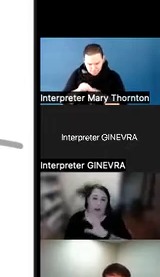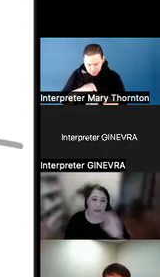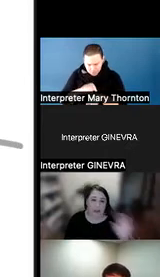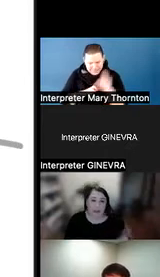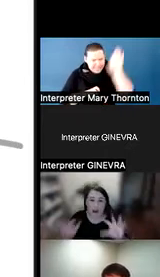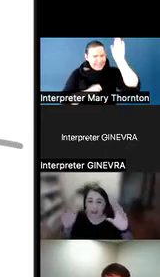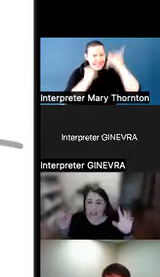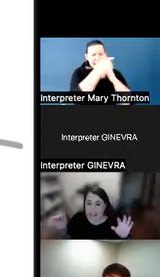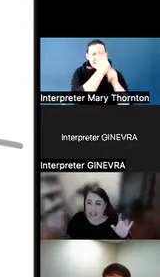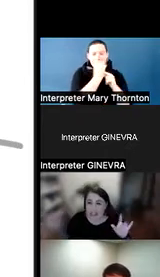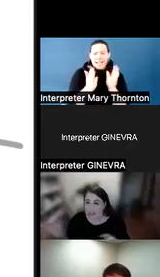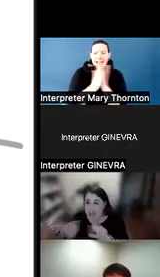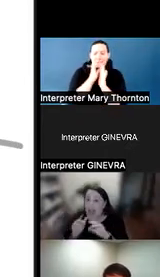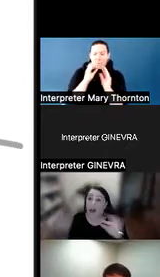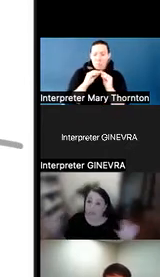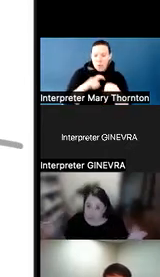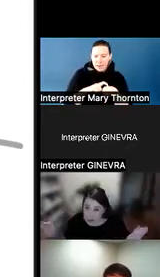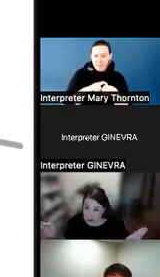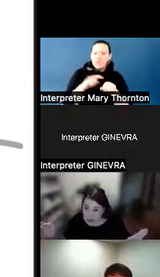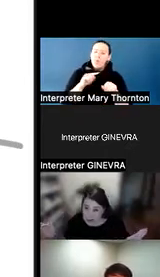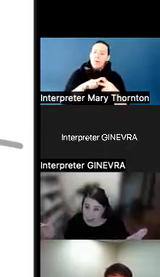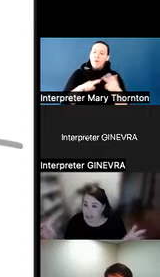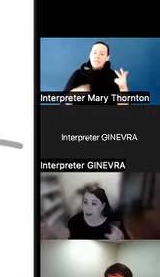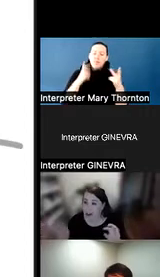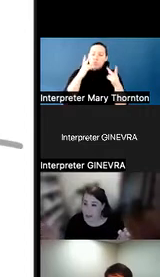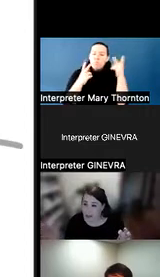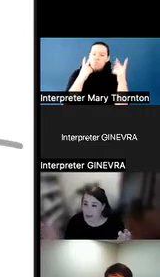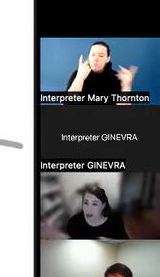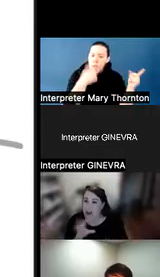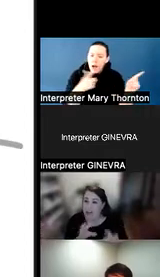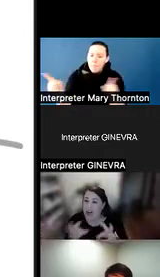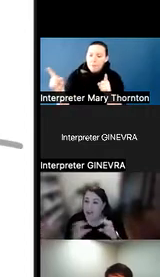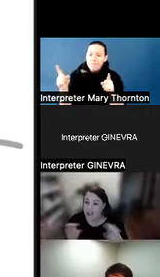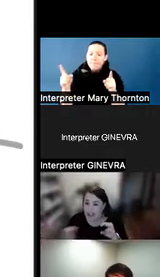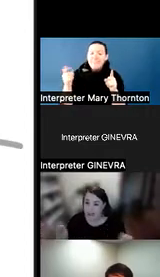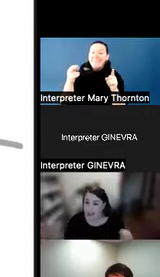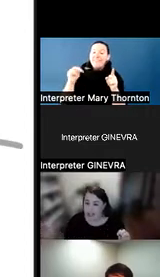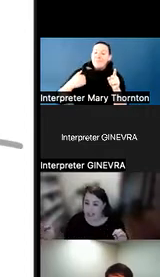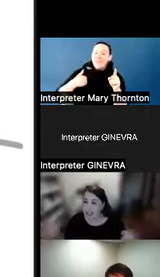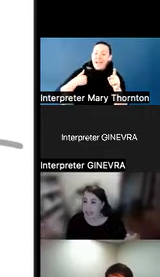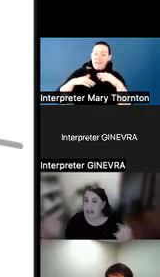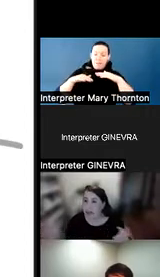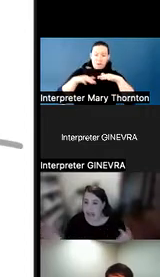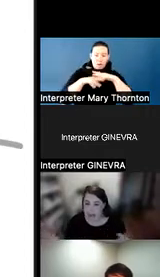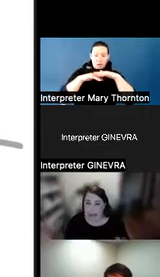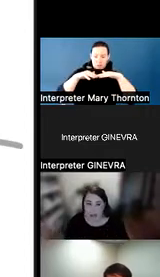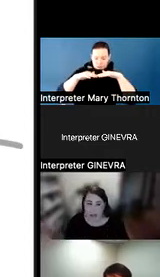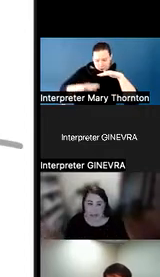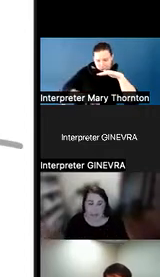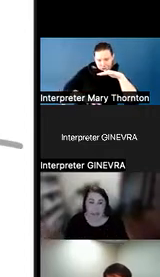But then there's all these things under the waterline here of our icebergs, all the underlying reasons that this may be happening.